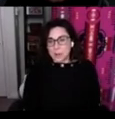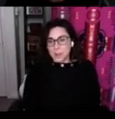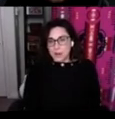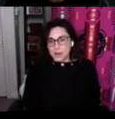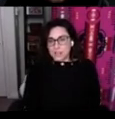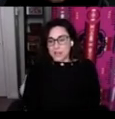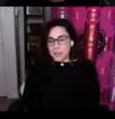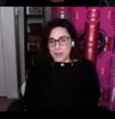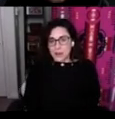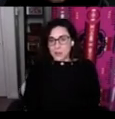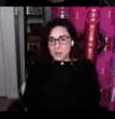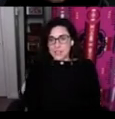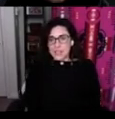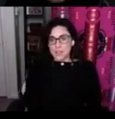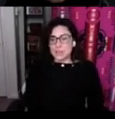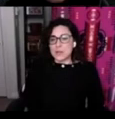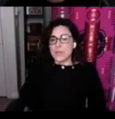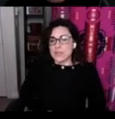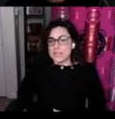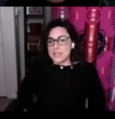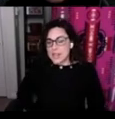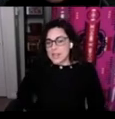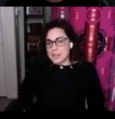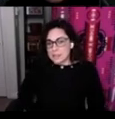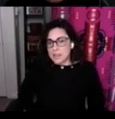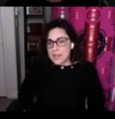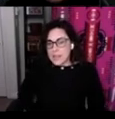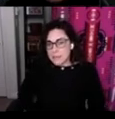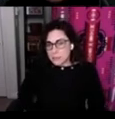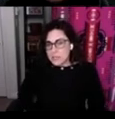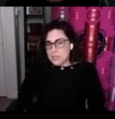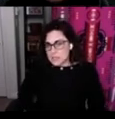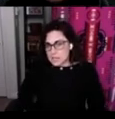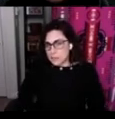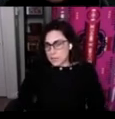partners, Blaire who wasn't able to be with us today is that they have a really successful mentor